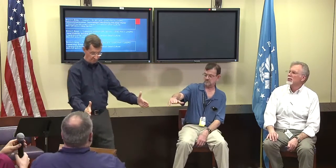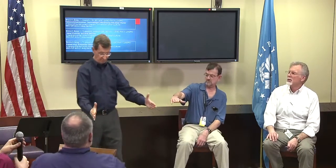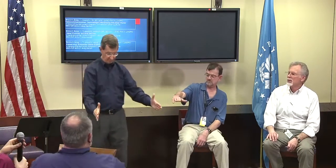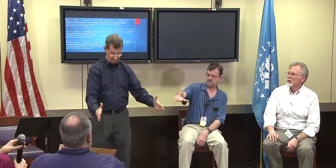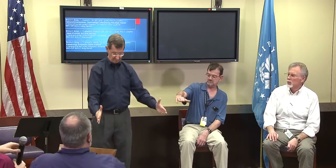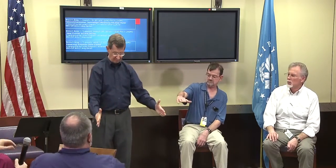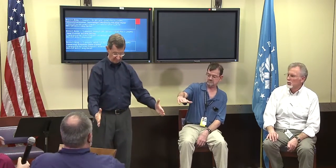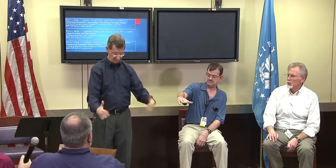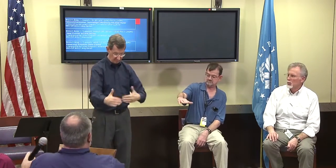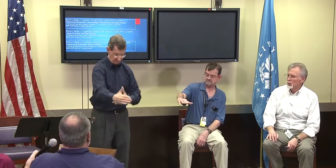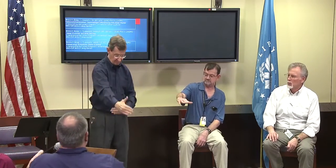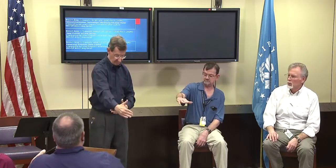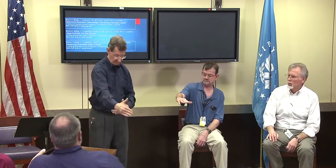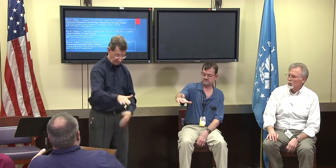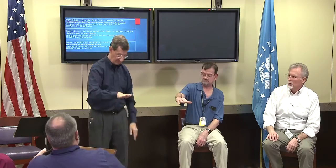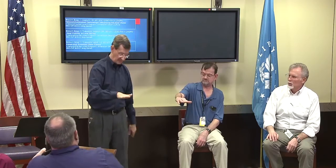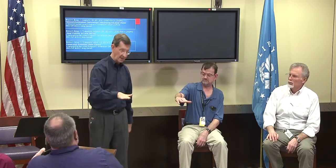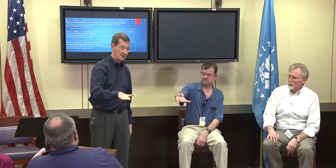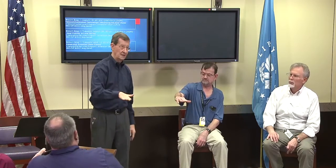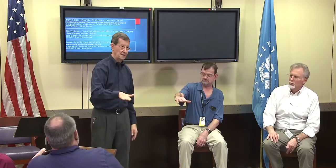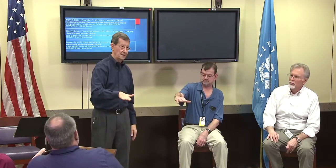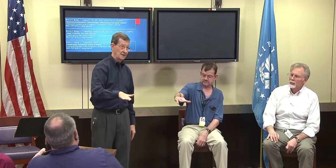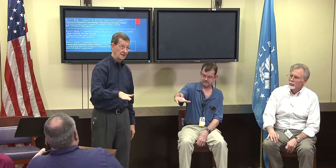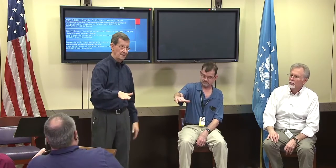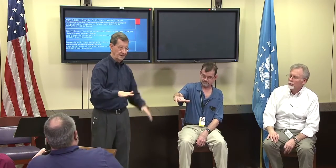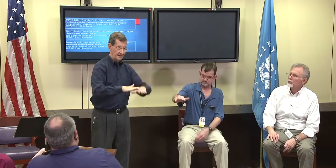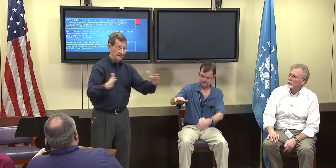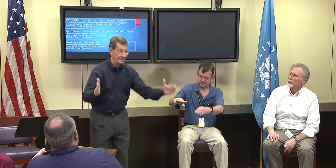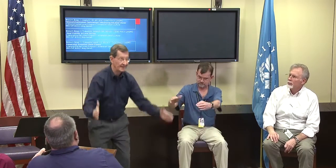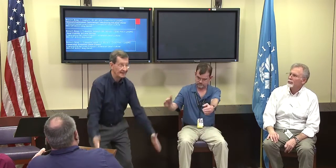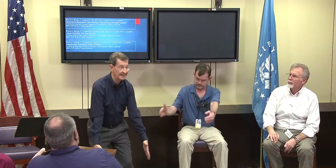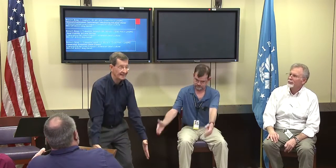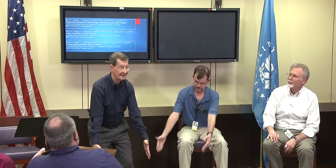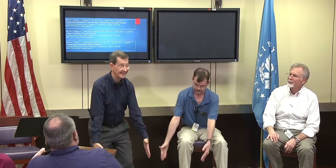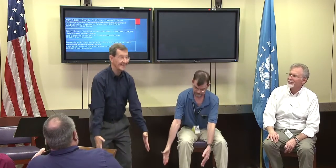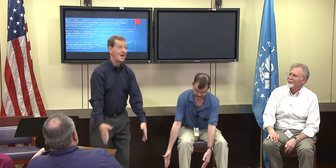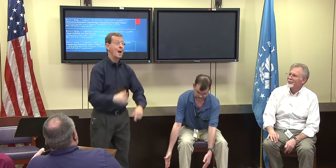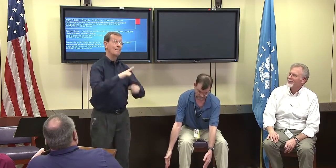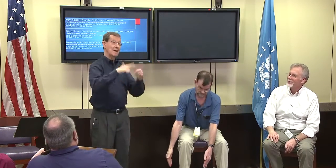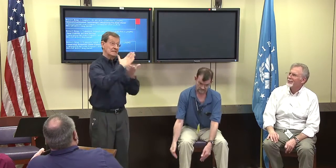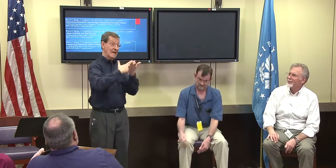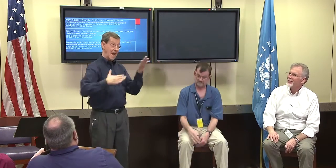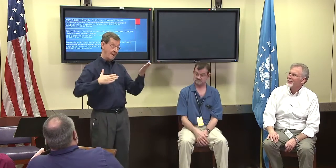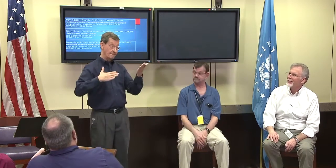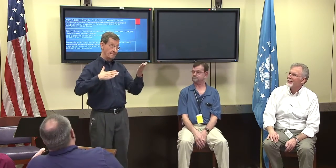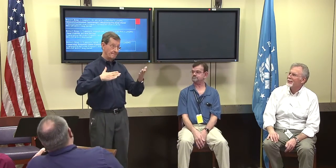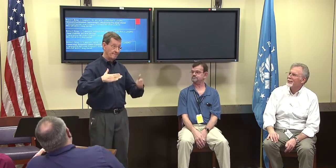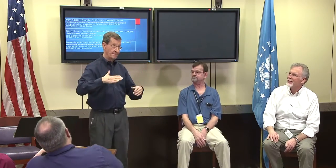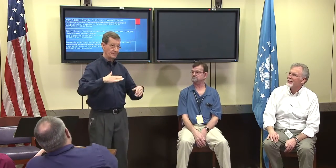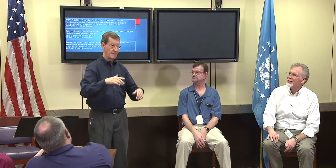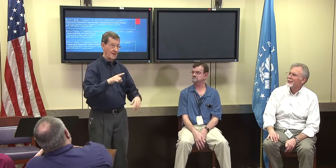It was this wide and this deep and about that tall so about that